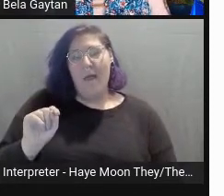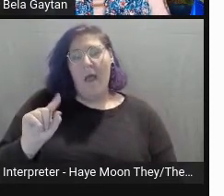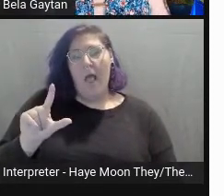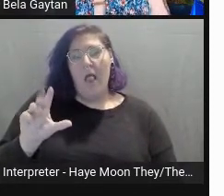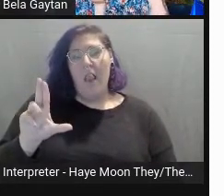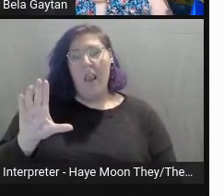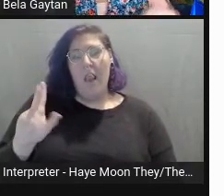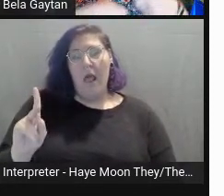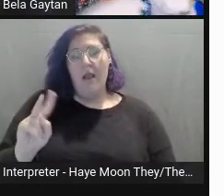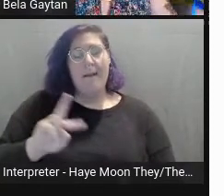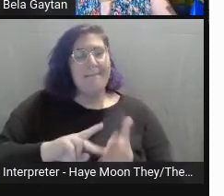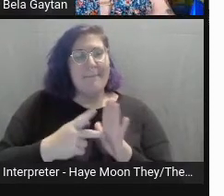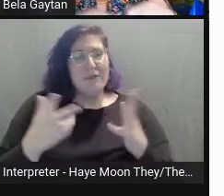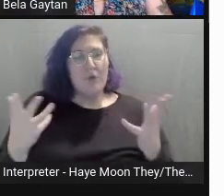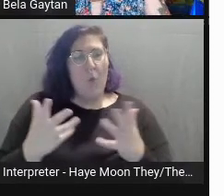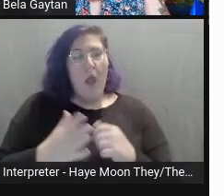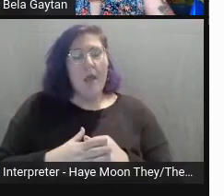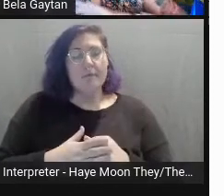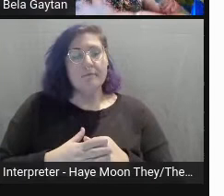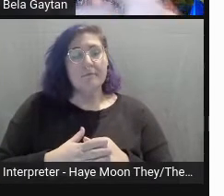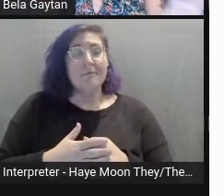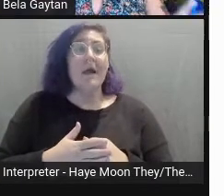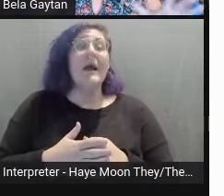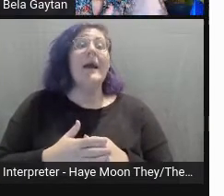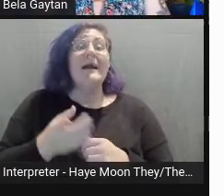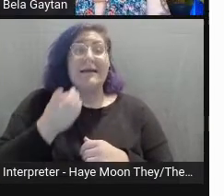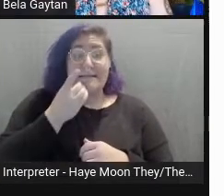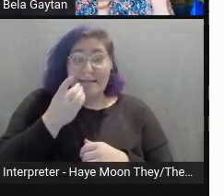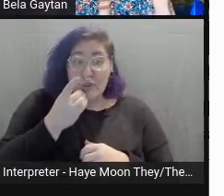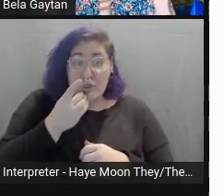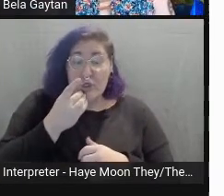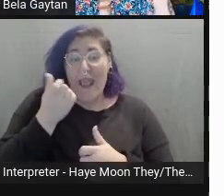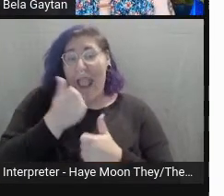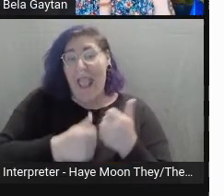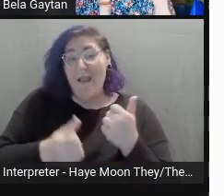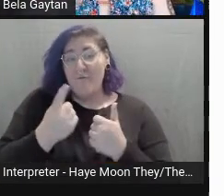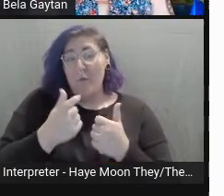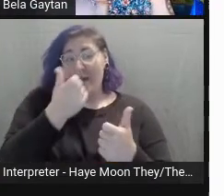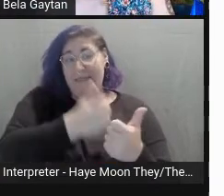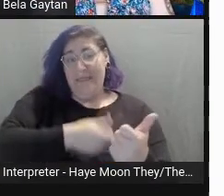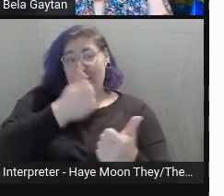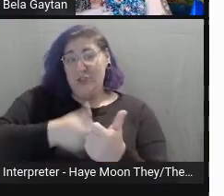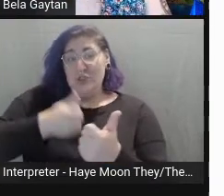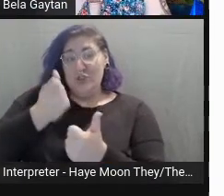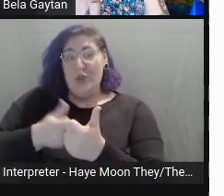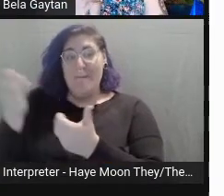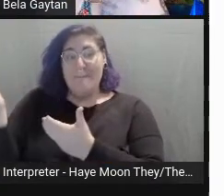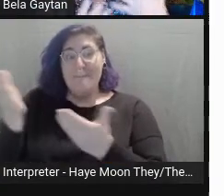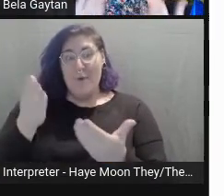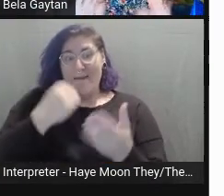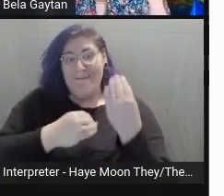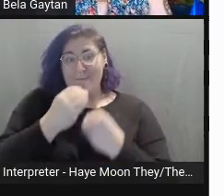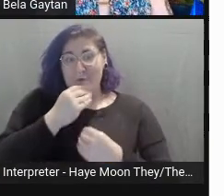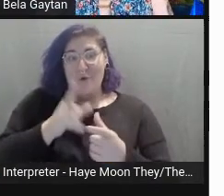where people each bring a dish and everyone shares. If you want to use stuff like that, just explain it.